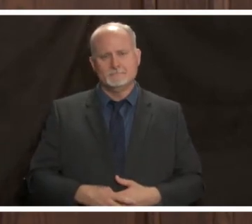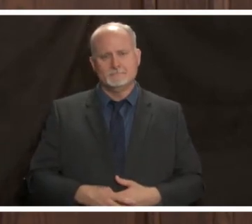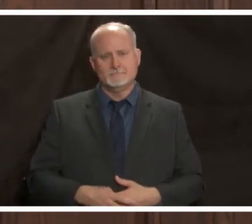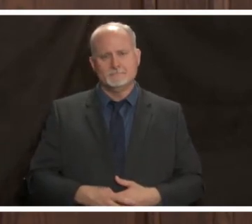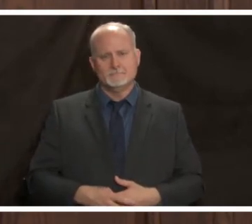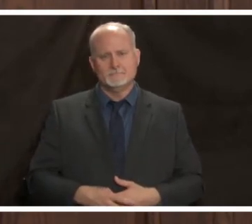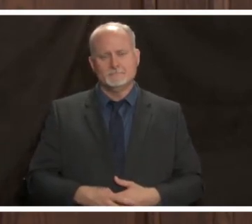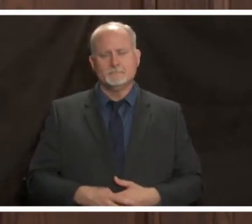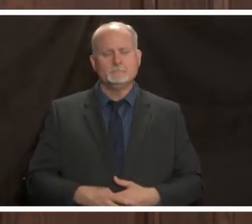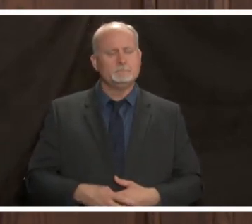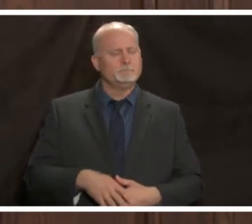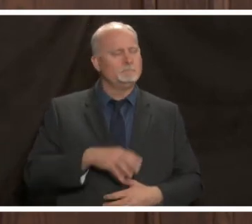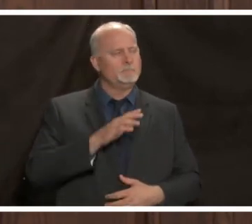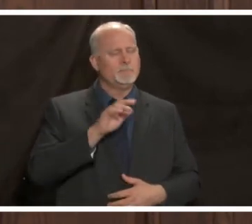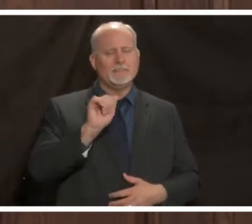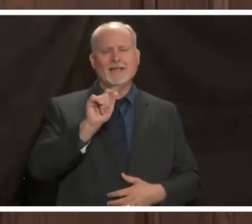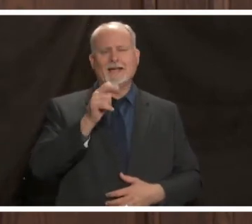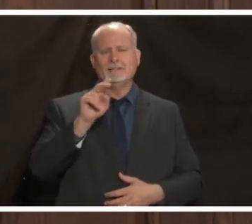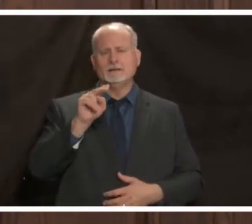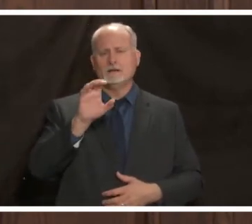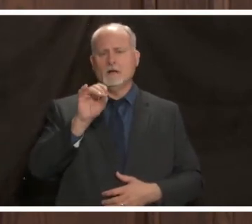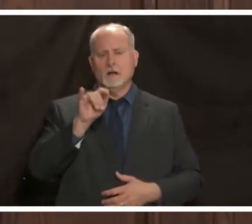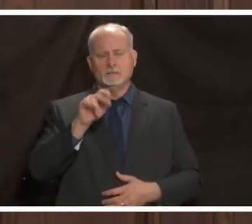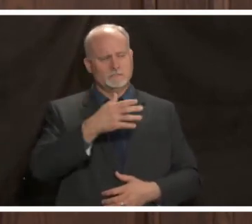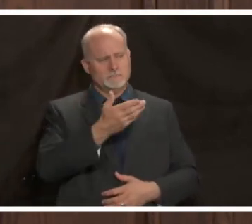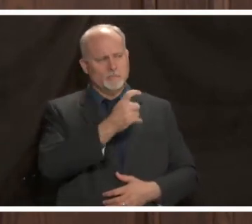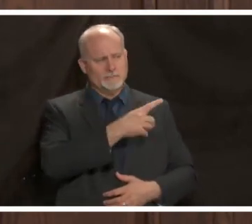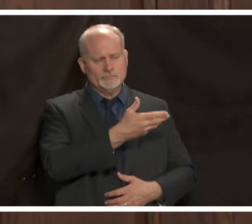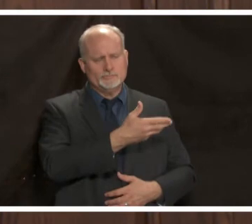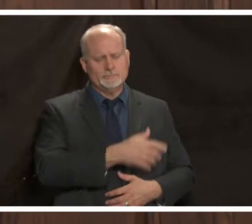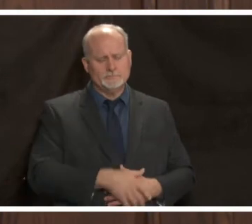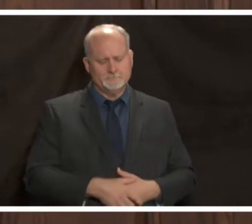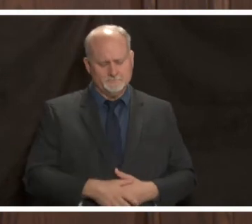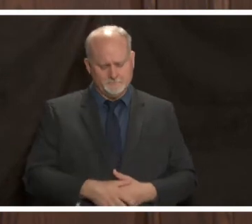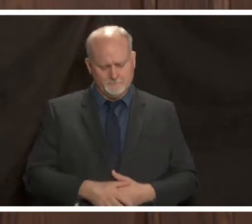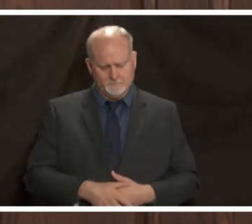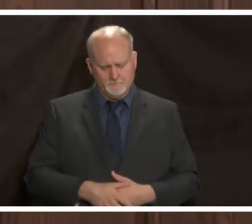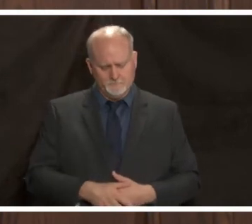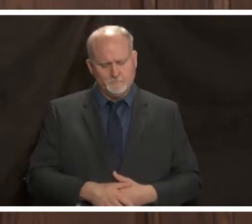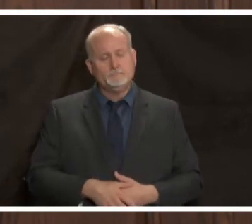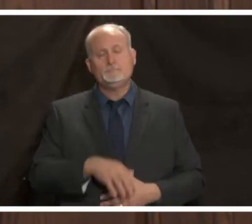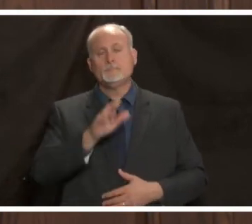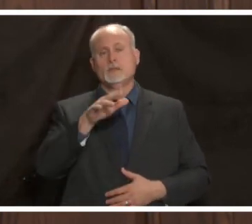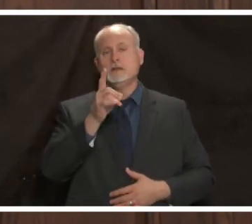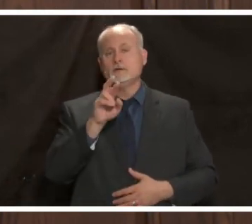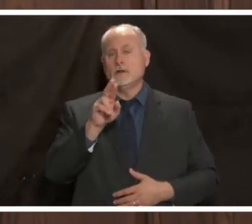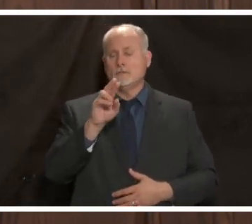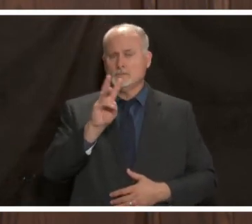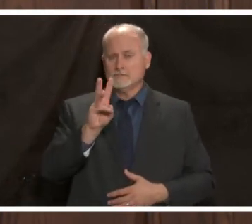okay um alan collins feel free to ask your question uh dr wilson you indicated as we've